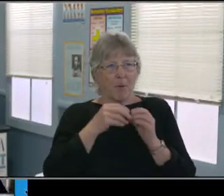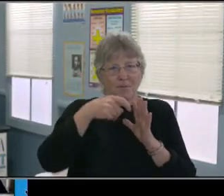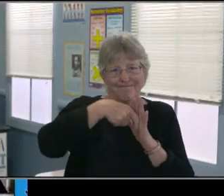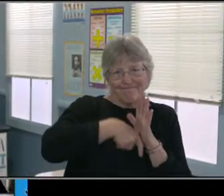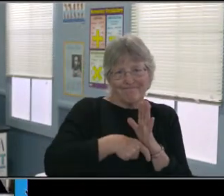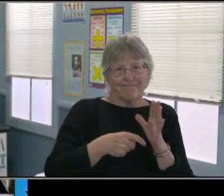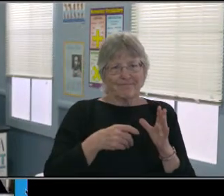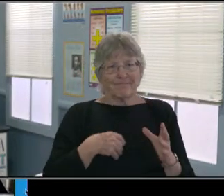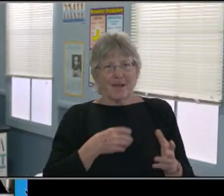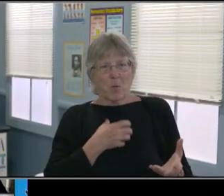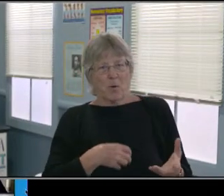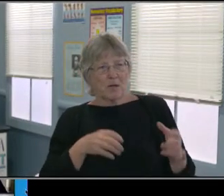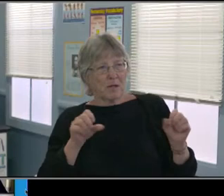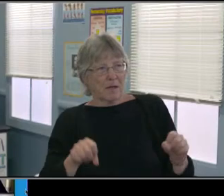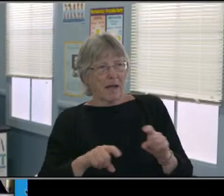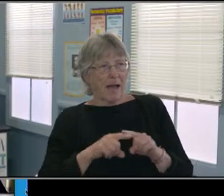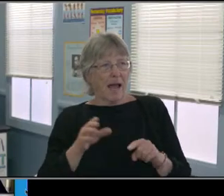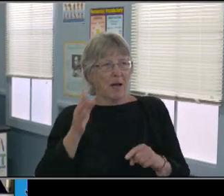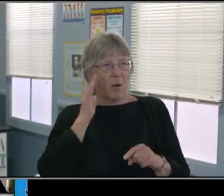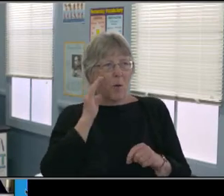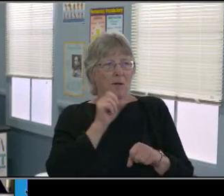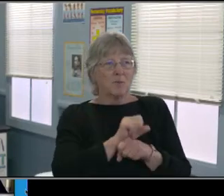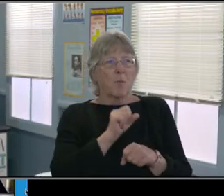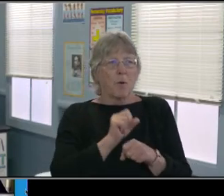if anyone has anything they'd like to add at this time.